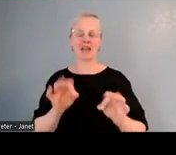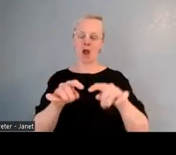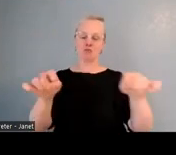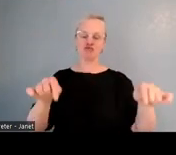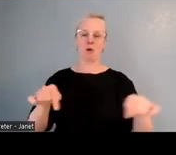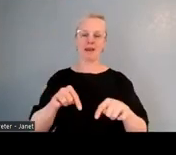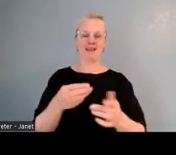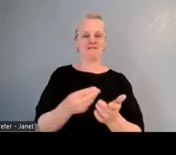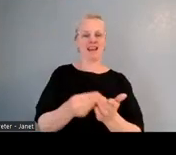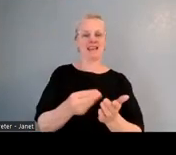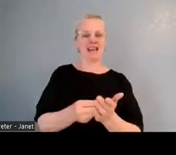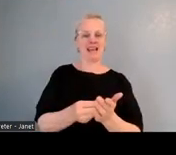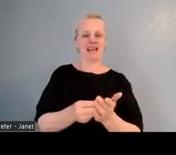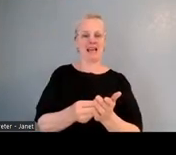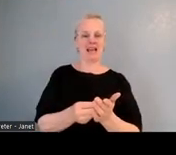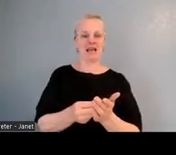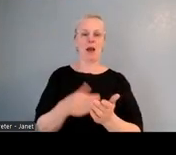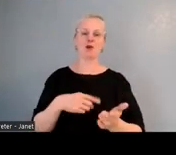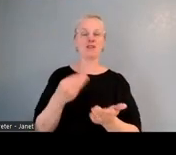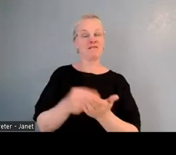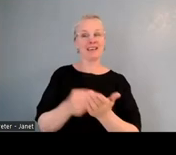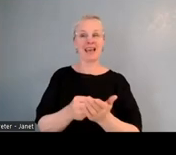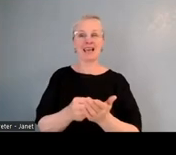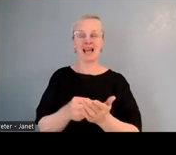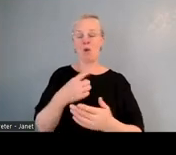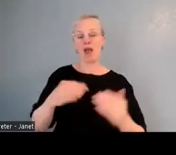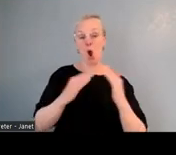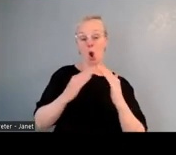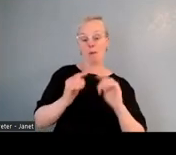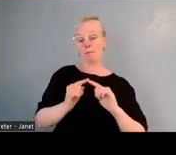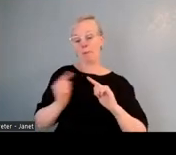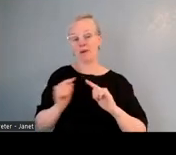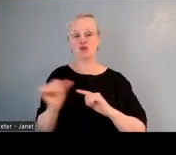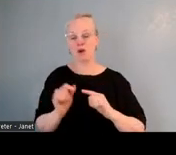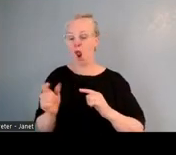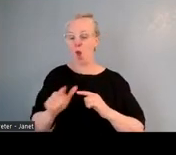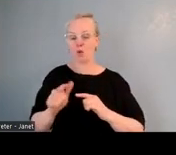'cause we're supposed to go to our local school. We would, we'd love to, as I said.